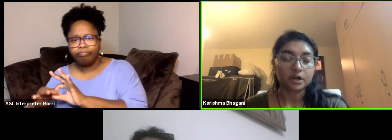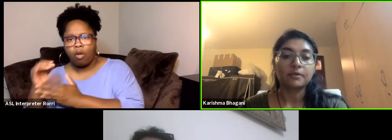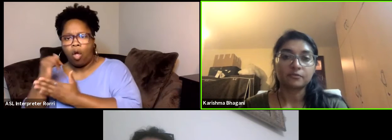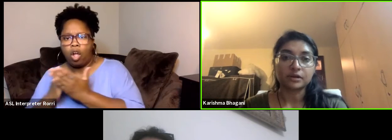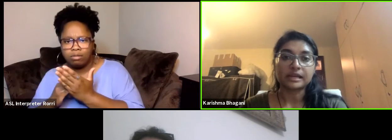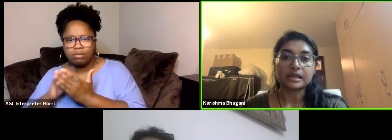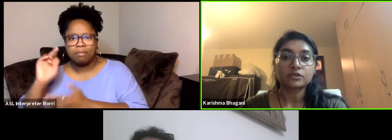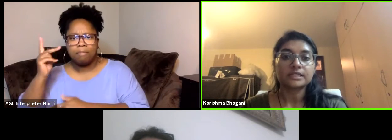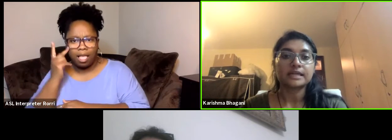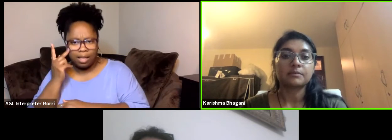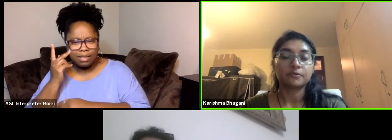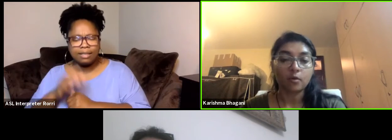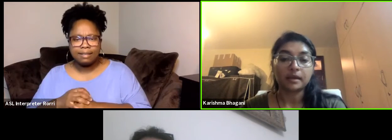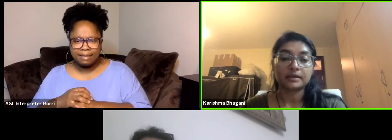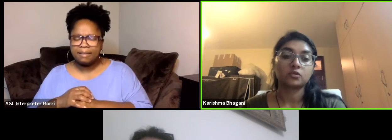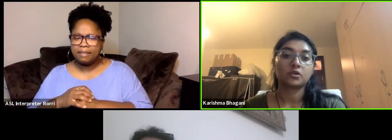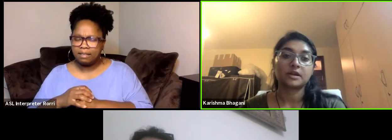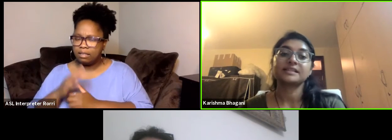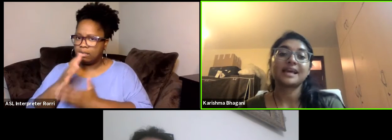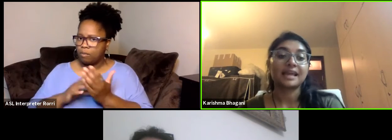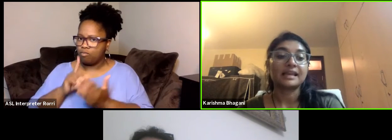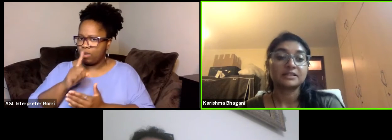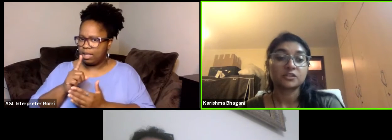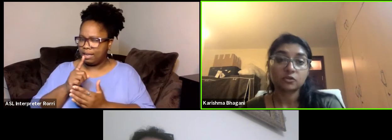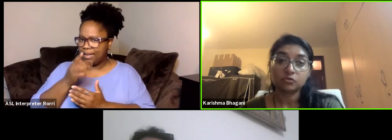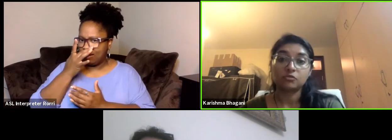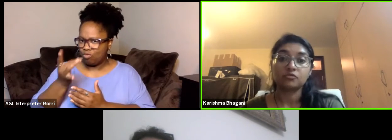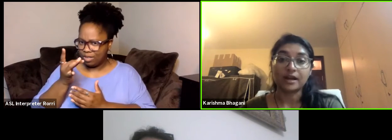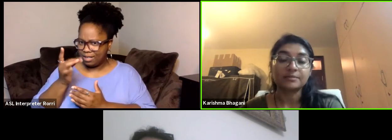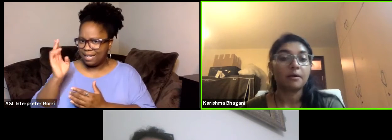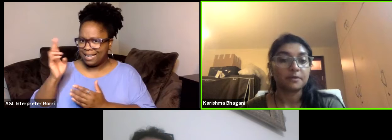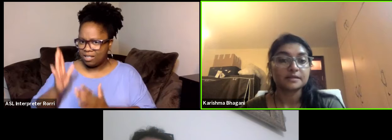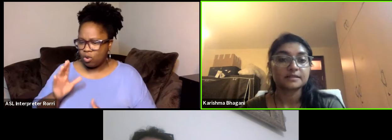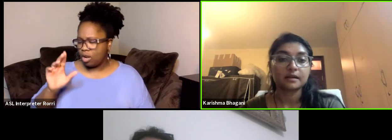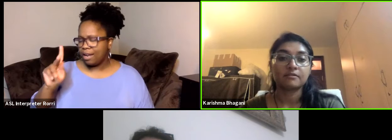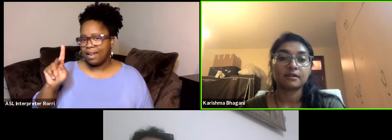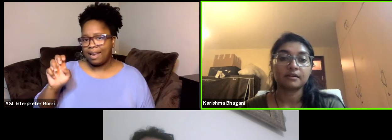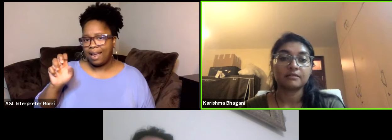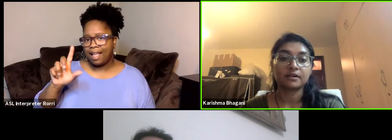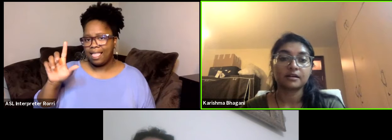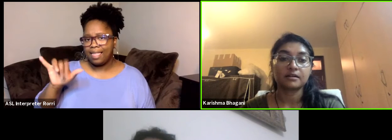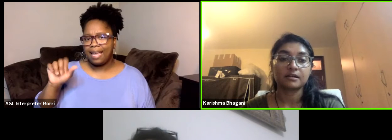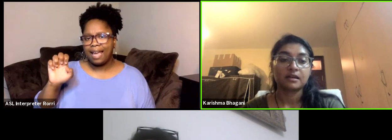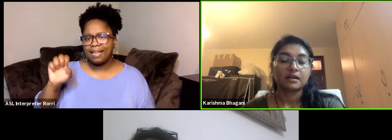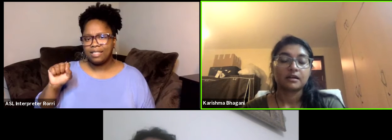A couple of really interesting performing historians like Kelly Eskew who write about this very, very much